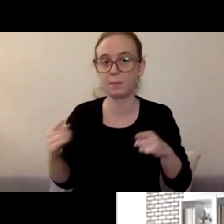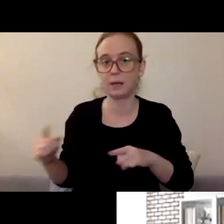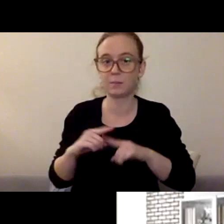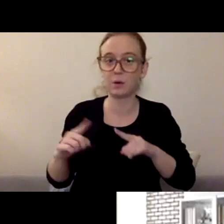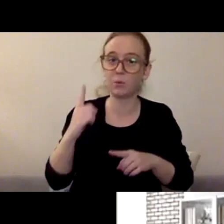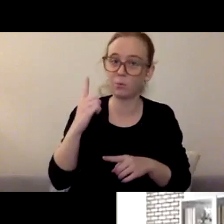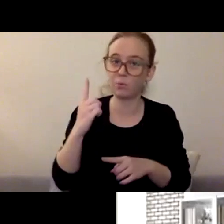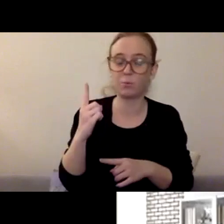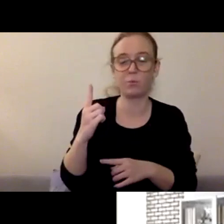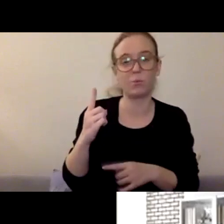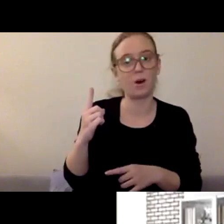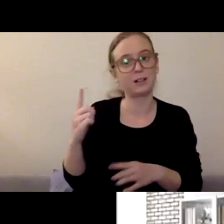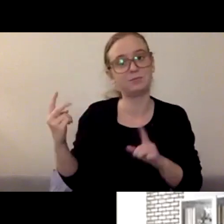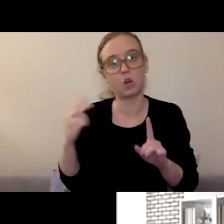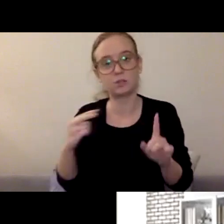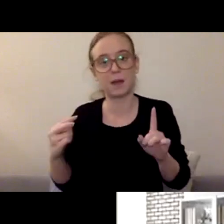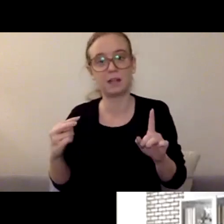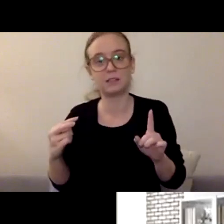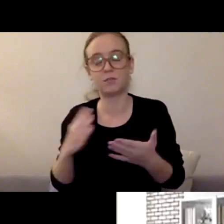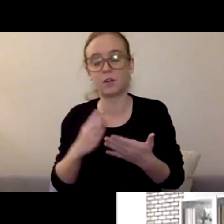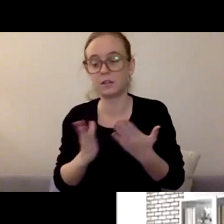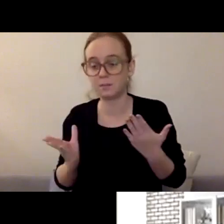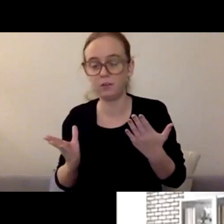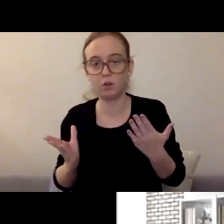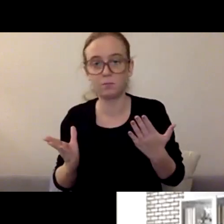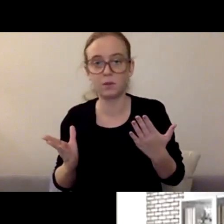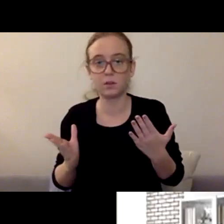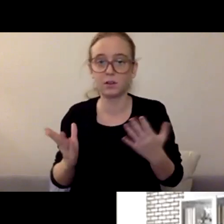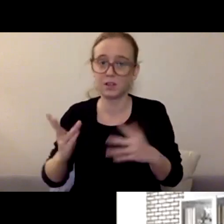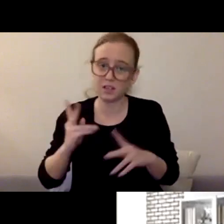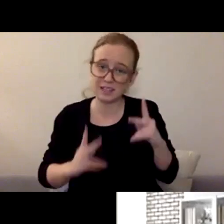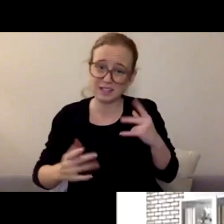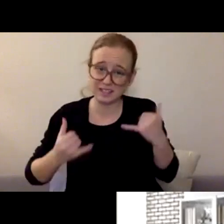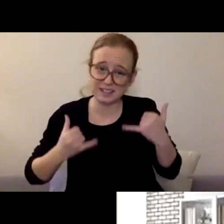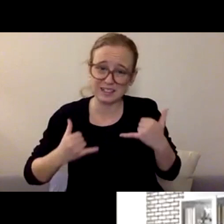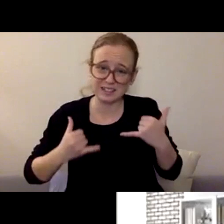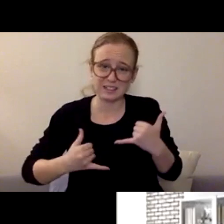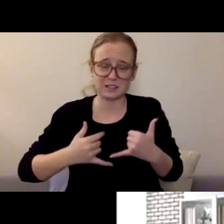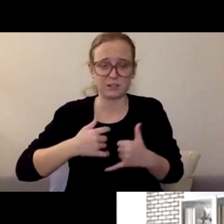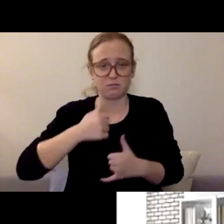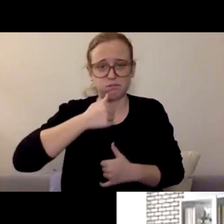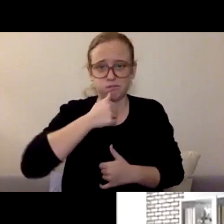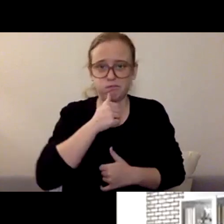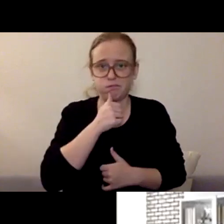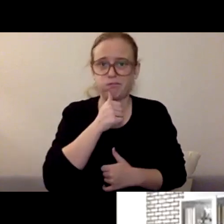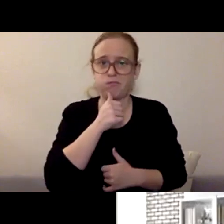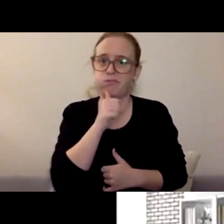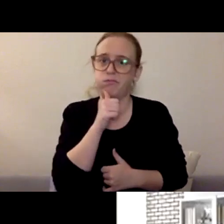I think, as we've talked about throughout this presentation, people are struggling right now. Parents are struggling right now. All of our systems are ended.